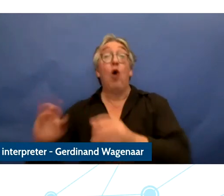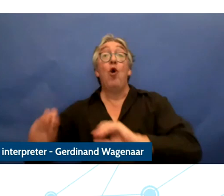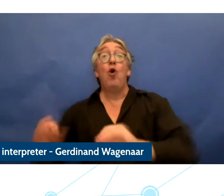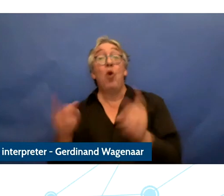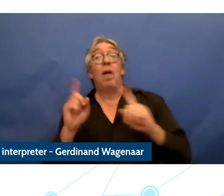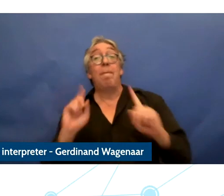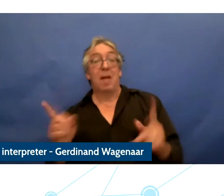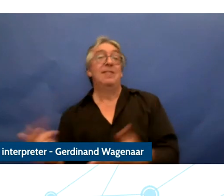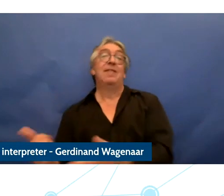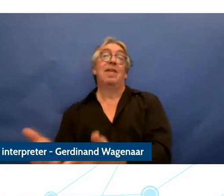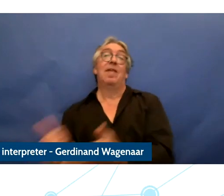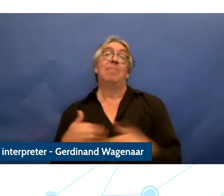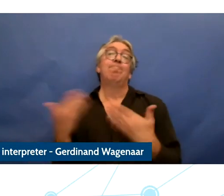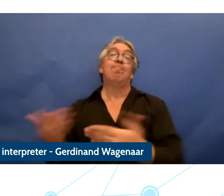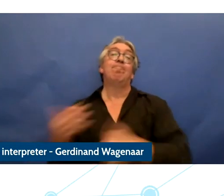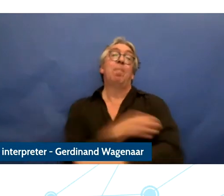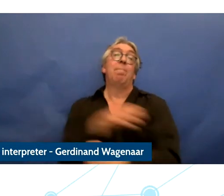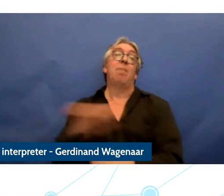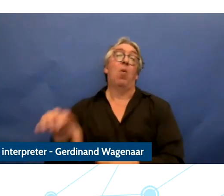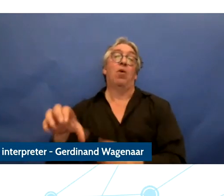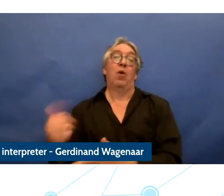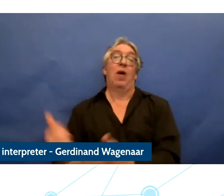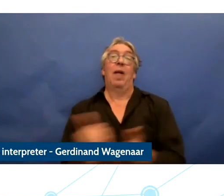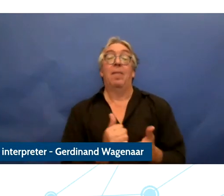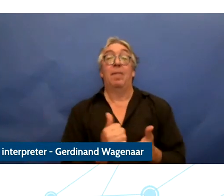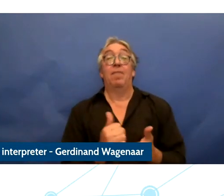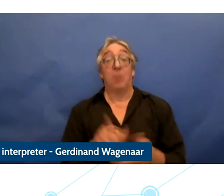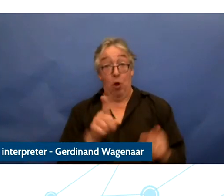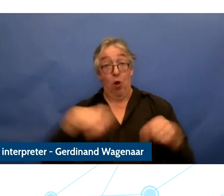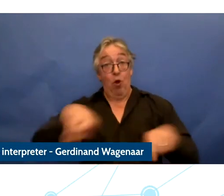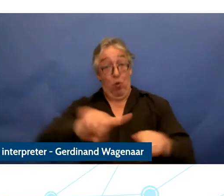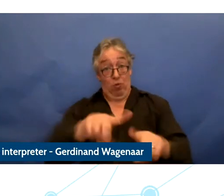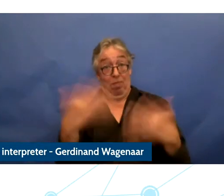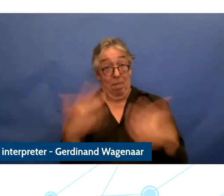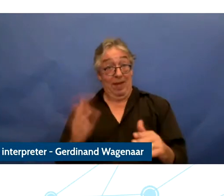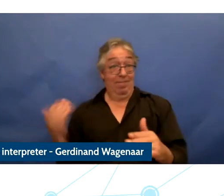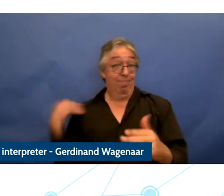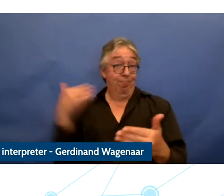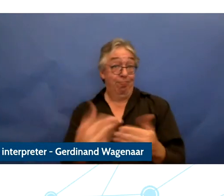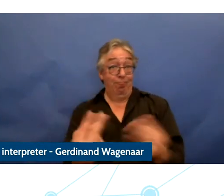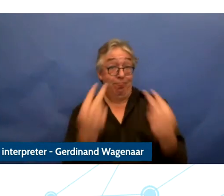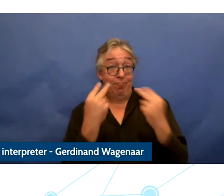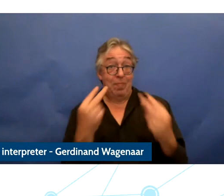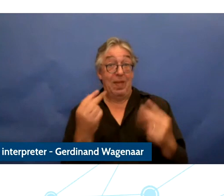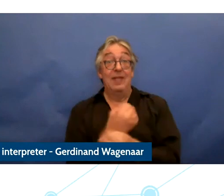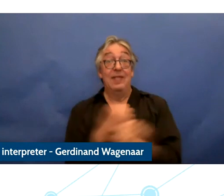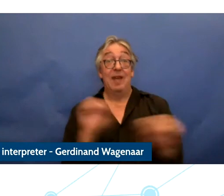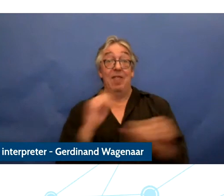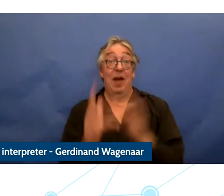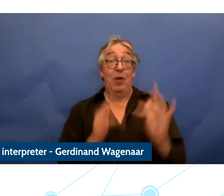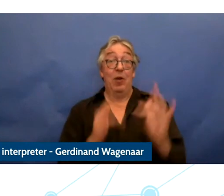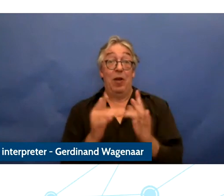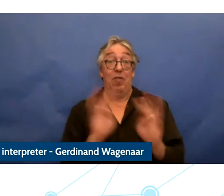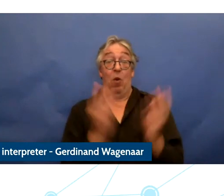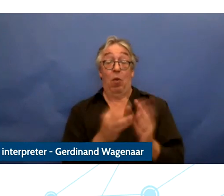And those of you who attend the Safer Internet Centre regularly know that